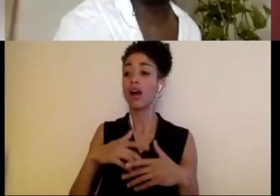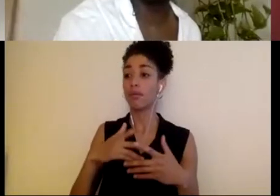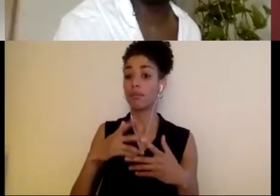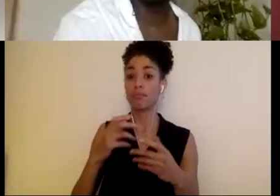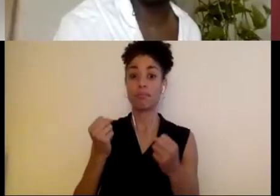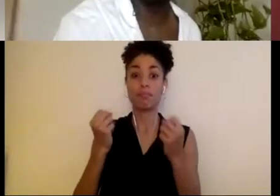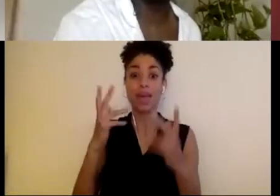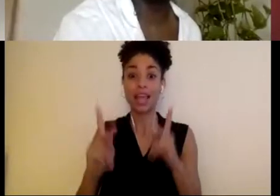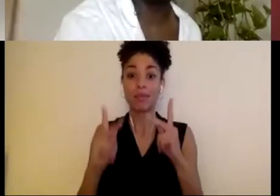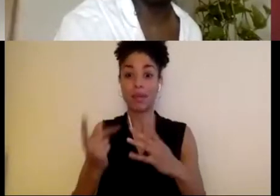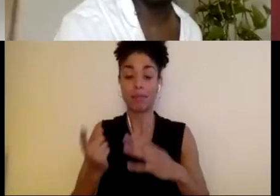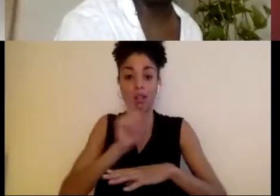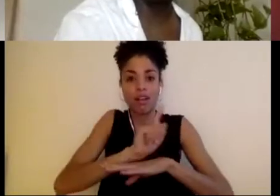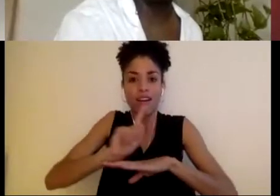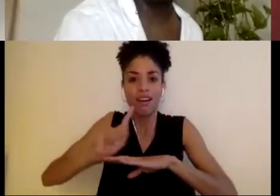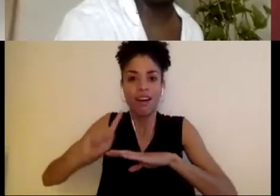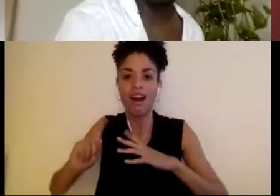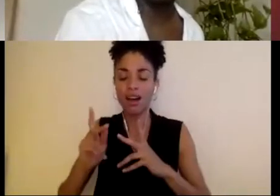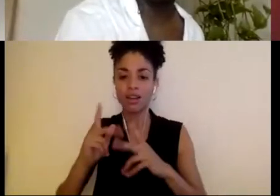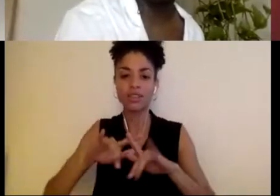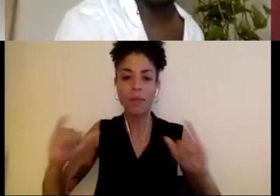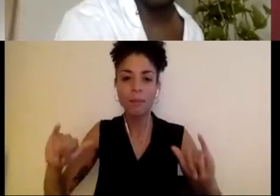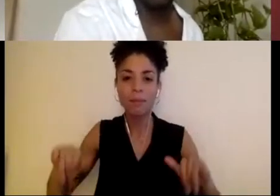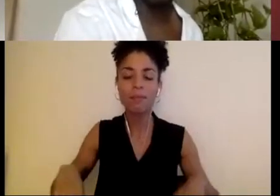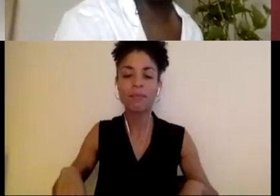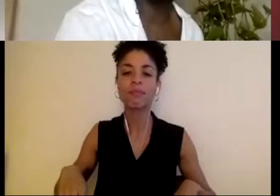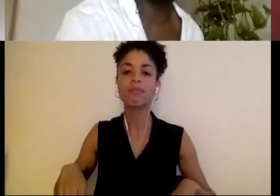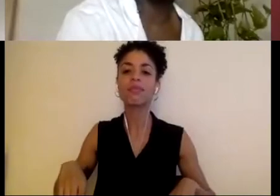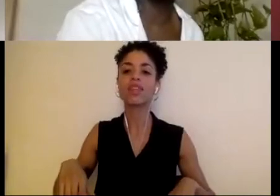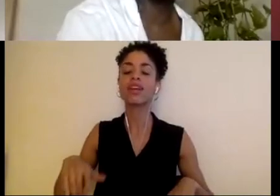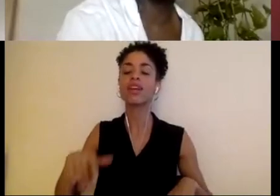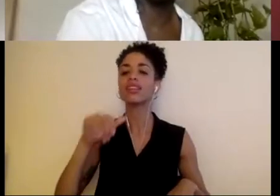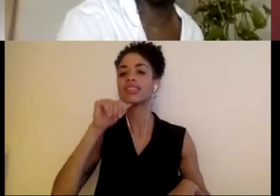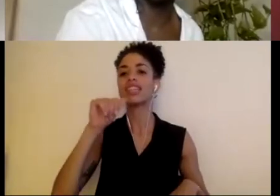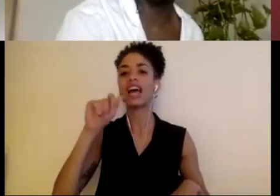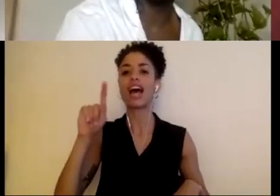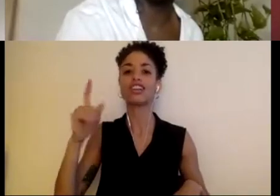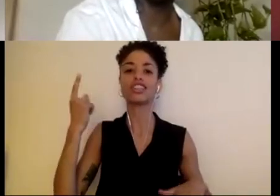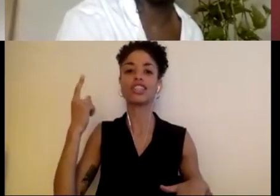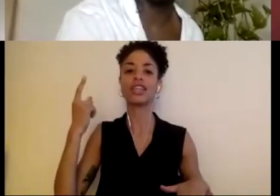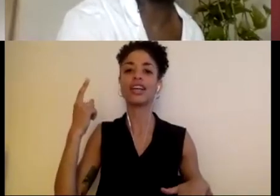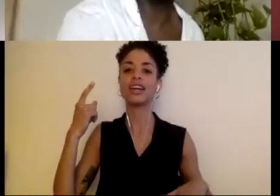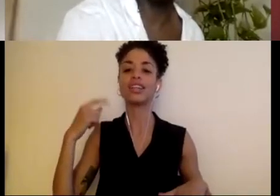same time where it's not the kind of gatekeeper mentality within the